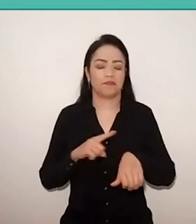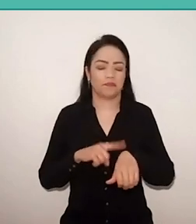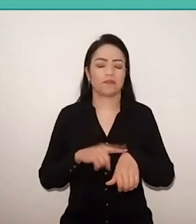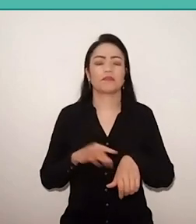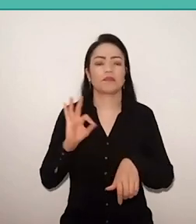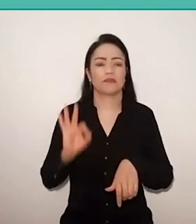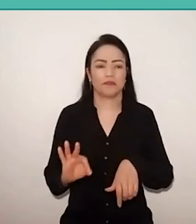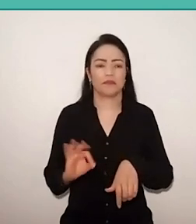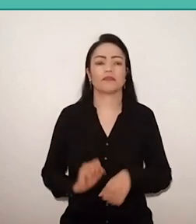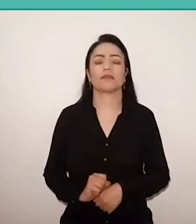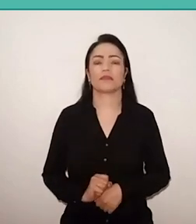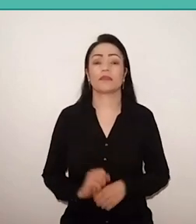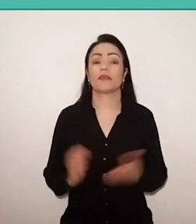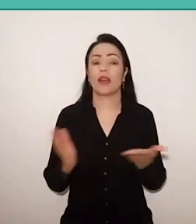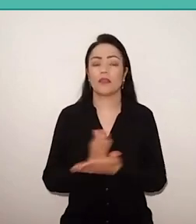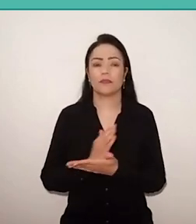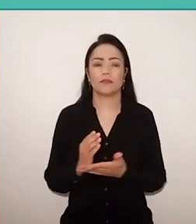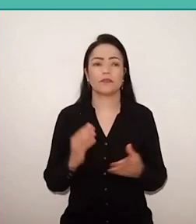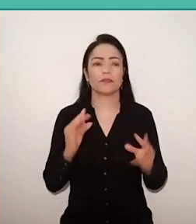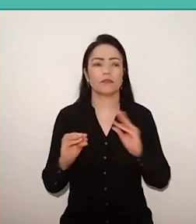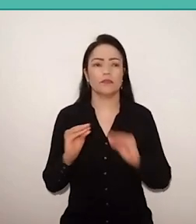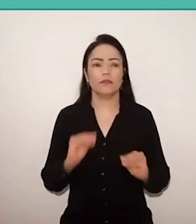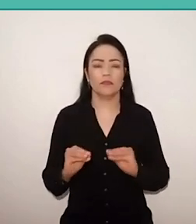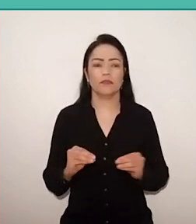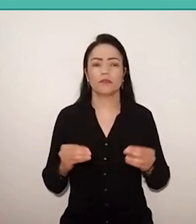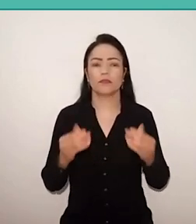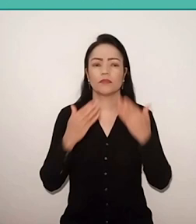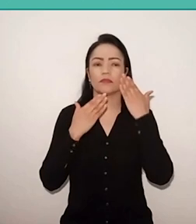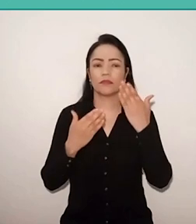And here are some comments thanking you for bringing